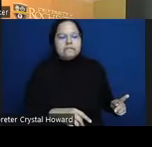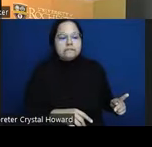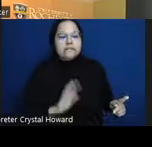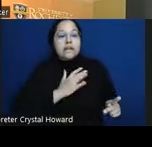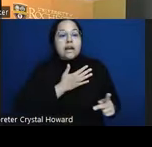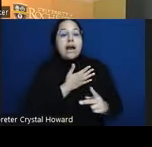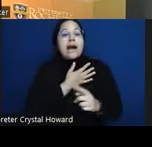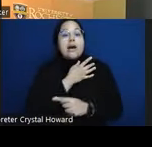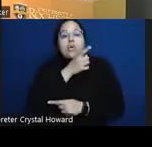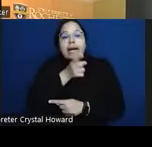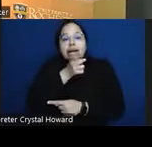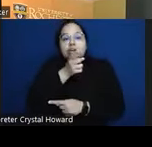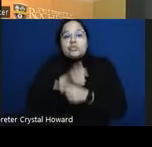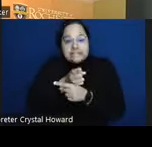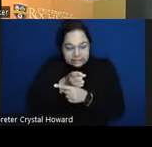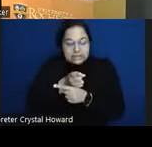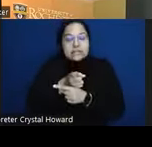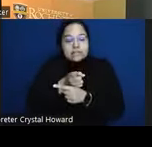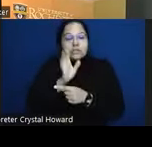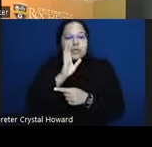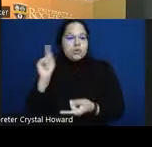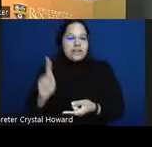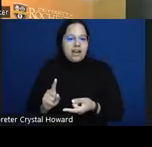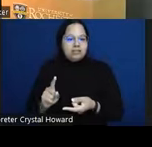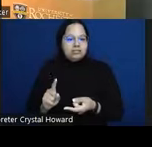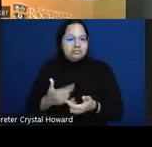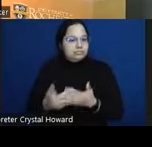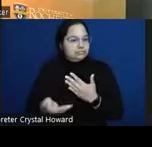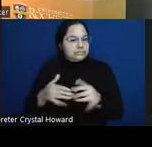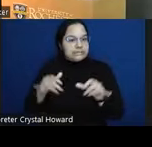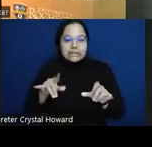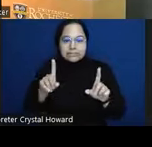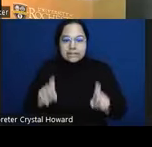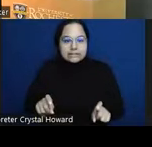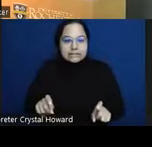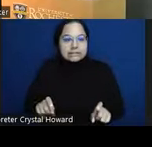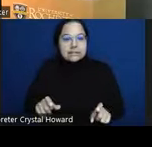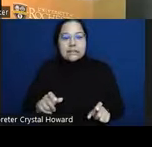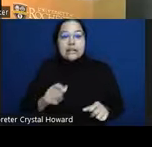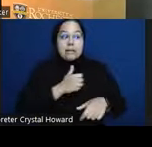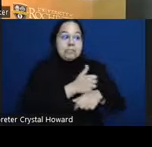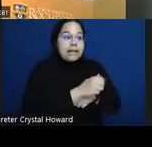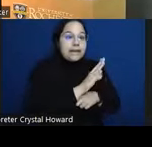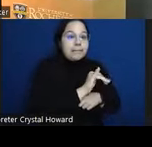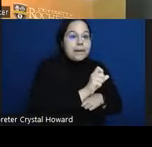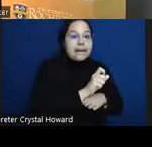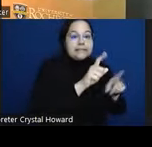a result of biased test construction biased wording bad data any of those things this is